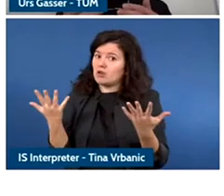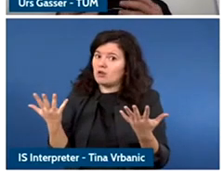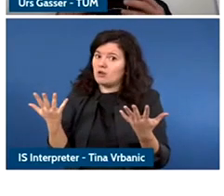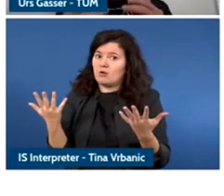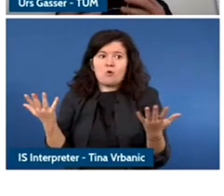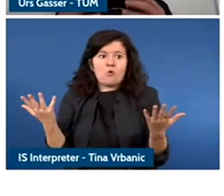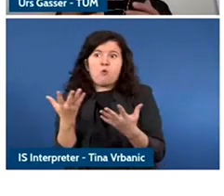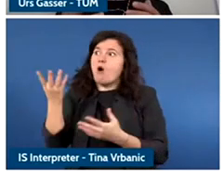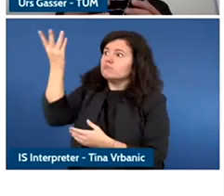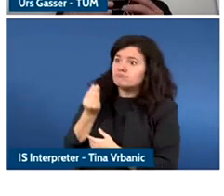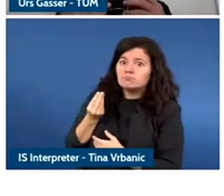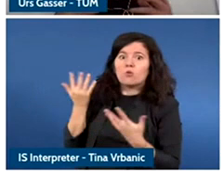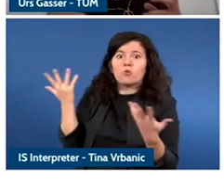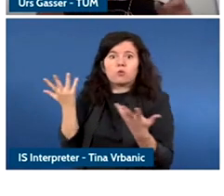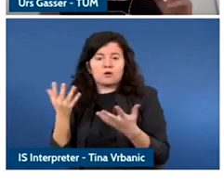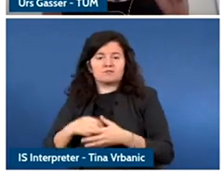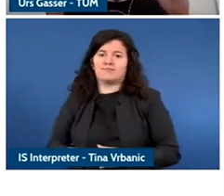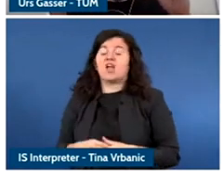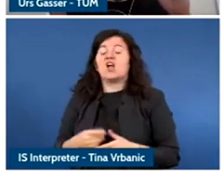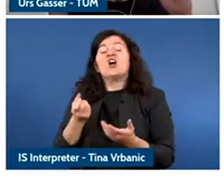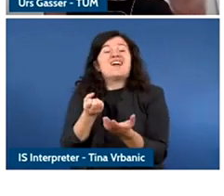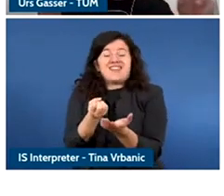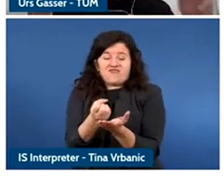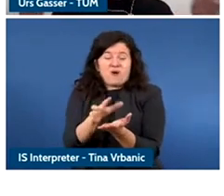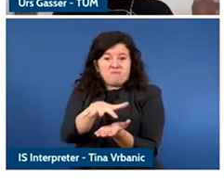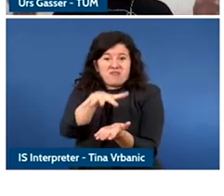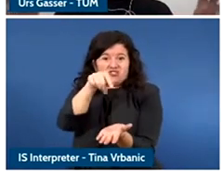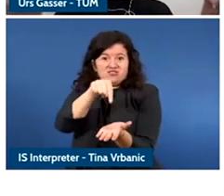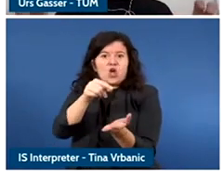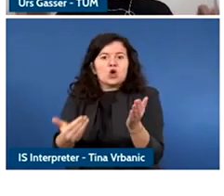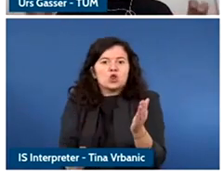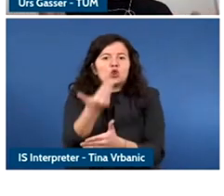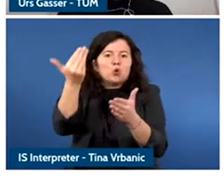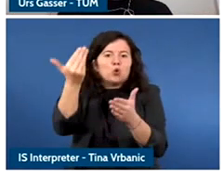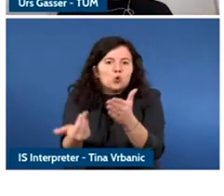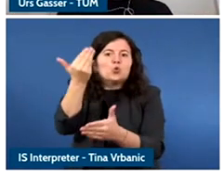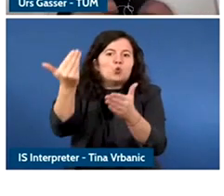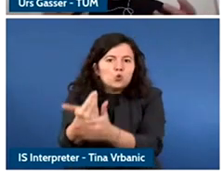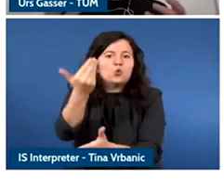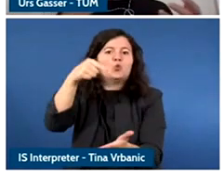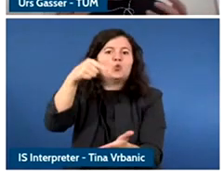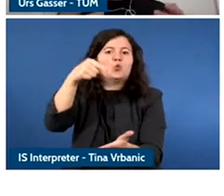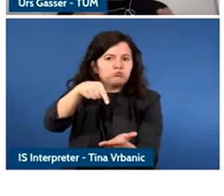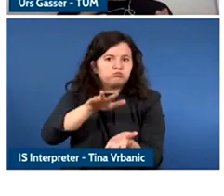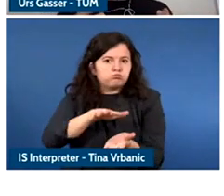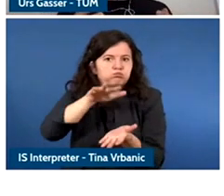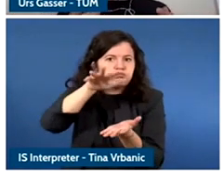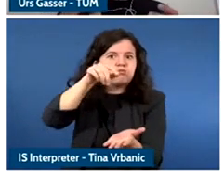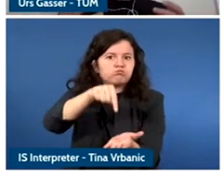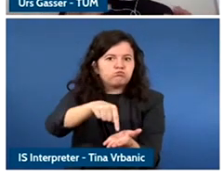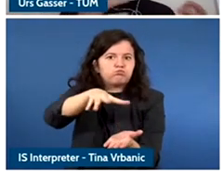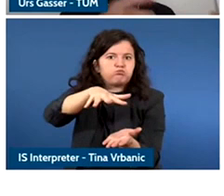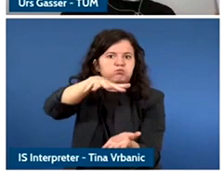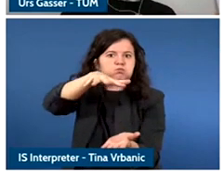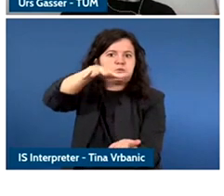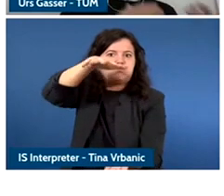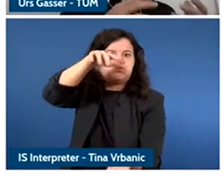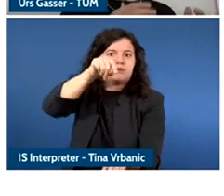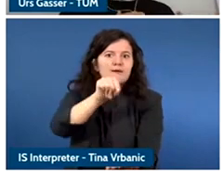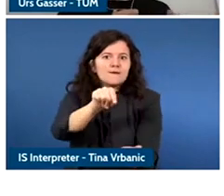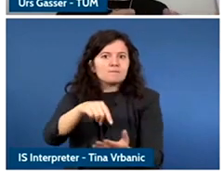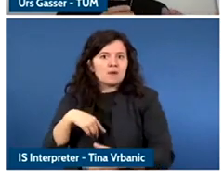have new data and as research around to global focus as impact on AI on the